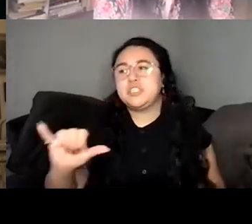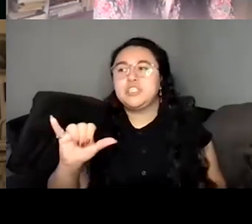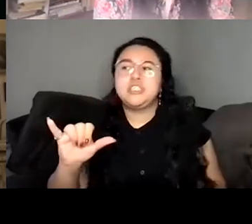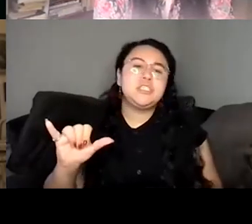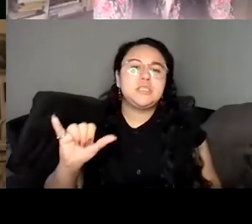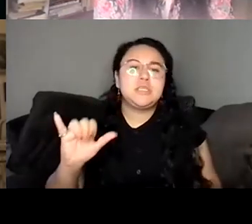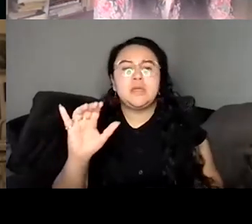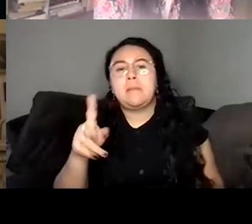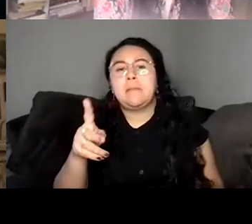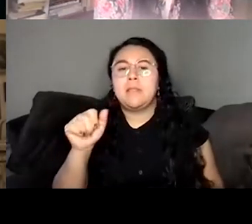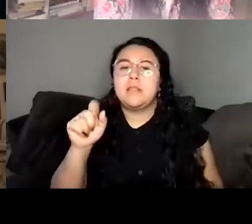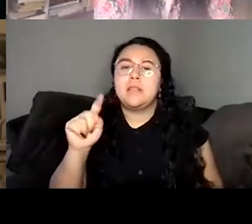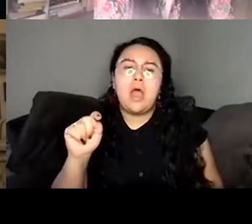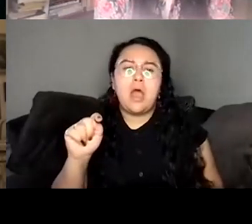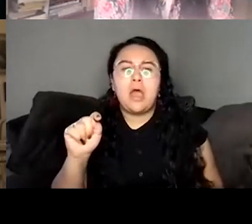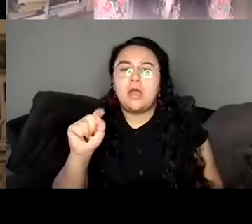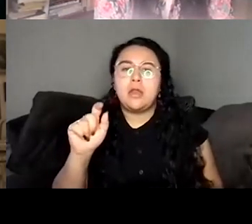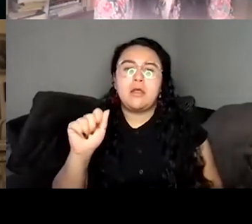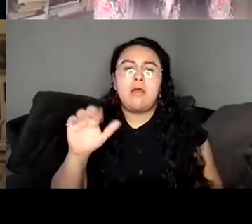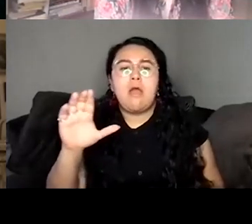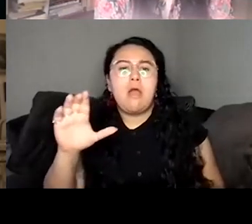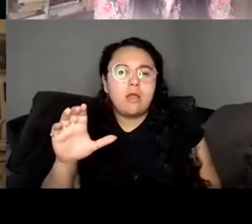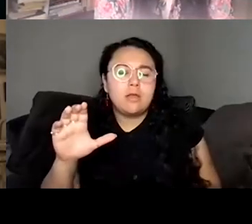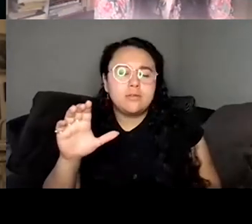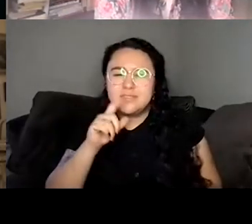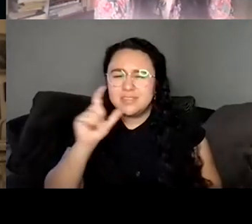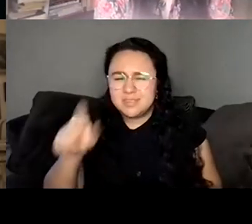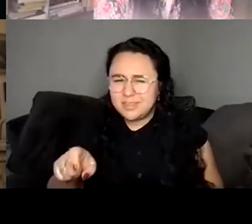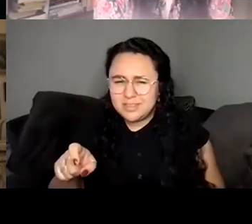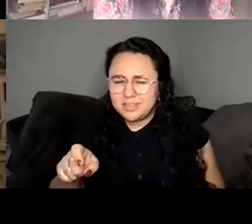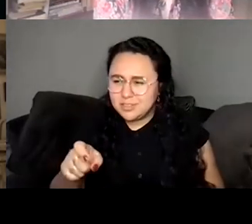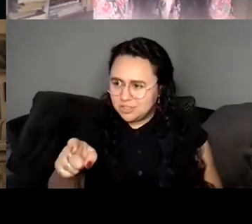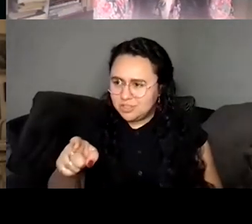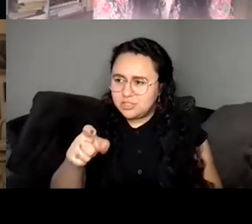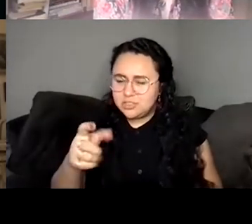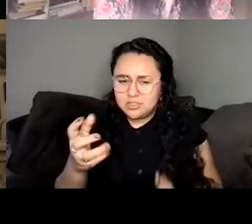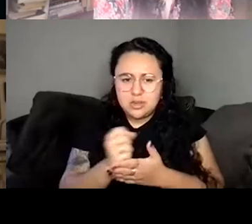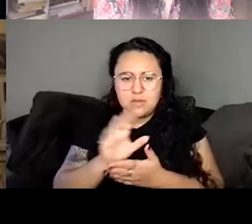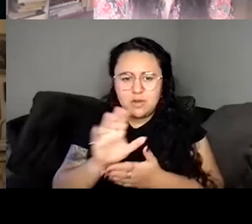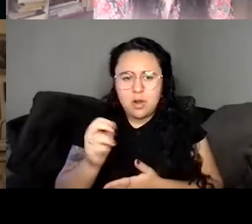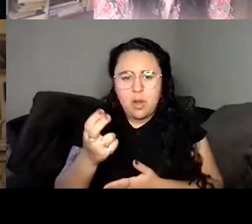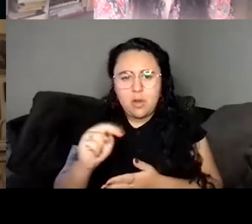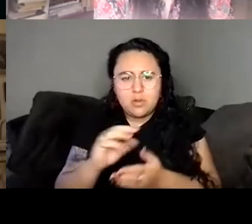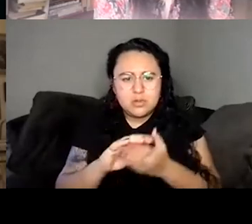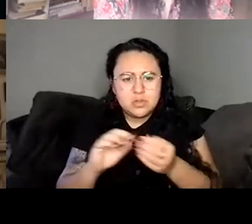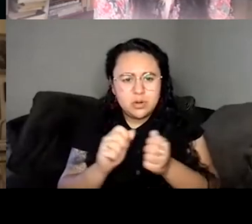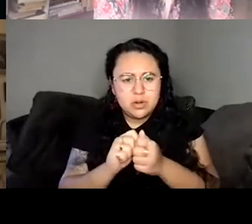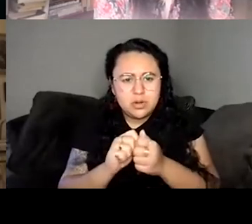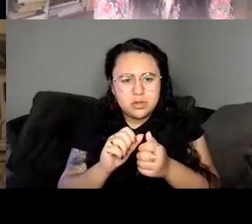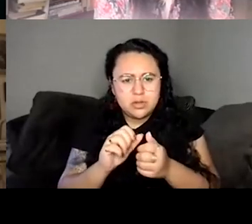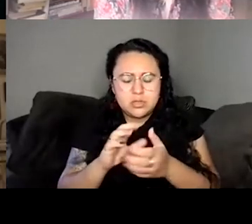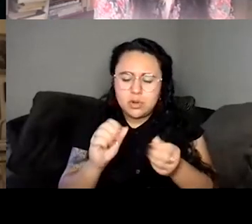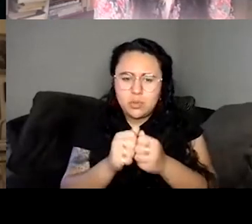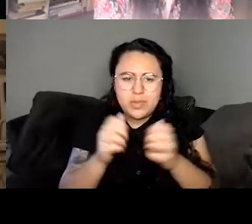one like she deserved to have a story even without that. Um, but I did so I did start